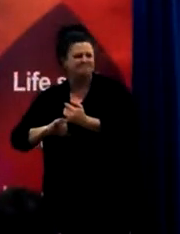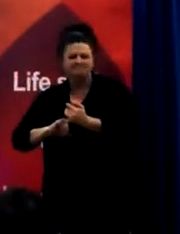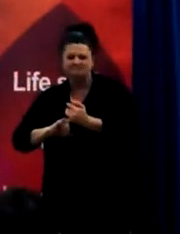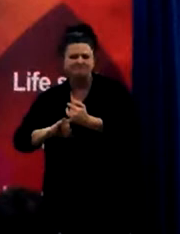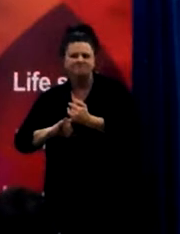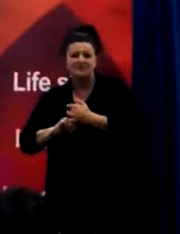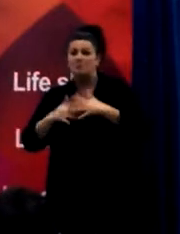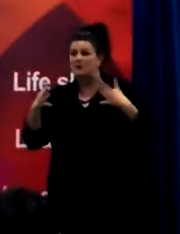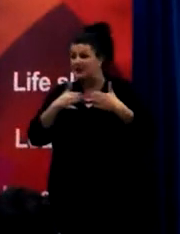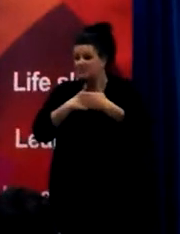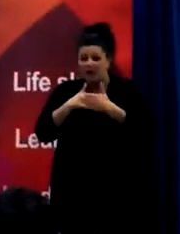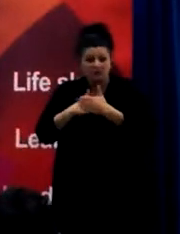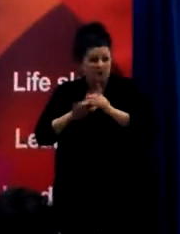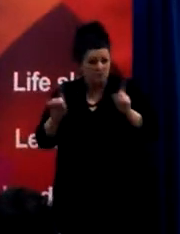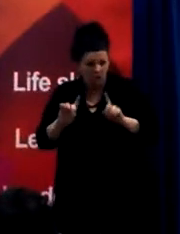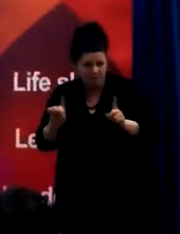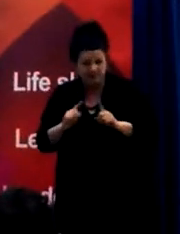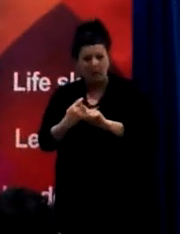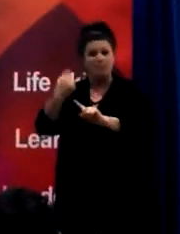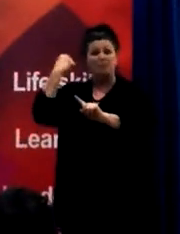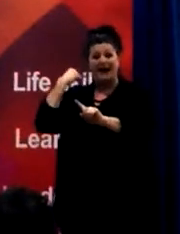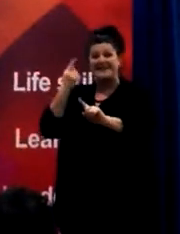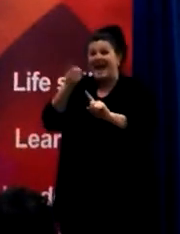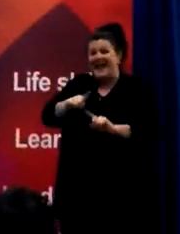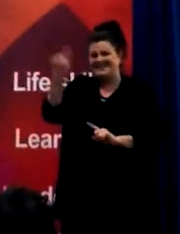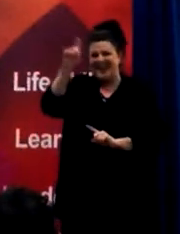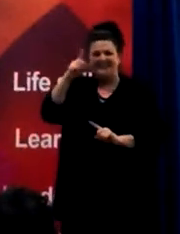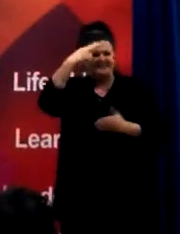The main barriers for me, both past and present, are around stigma.